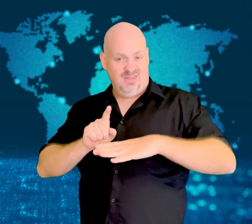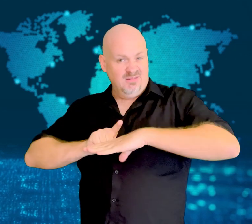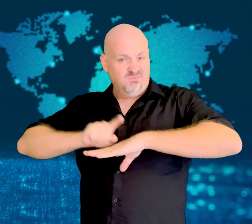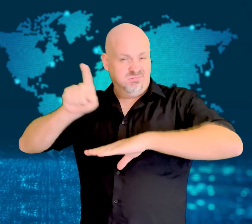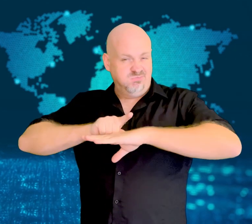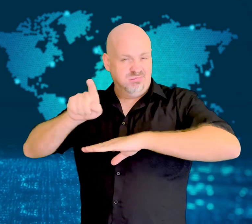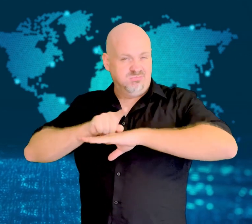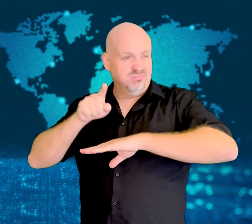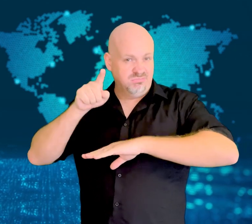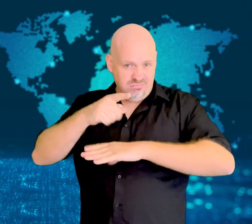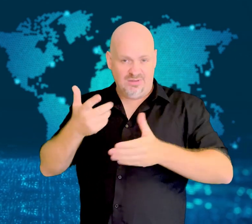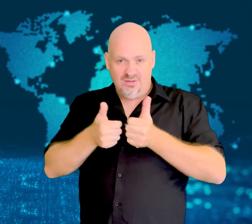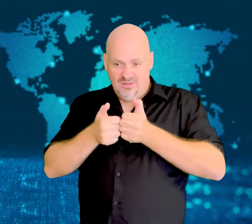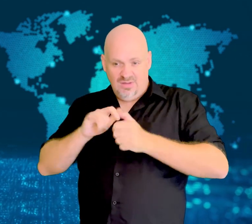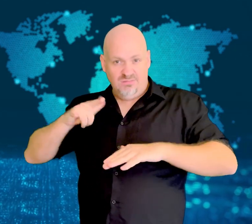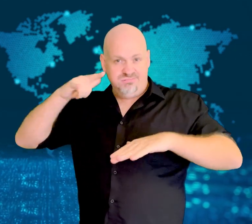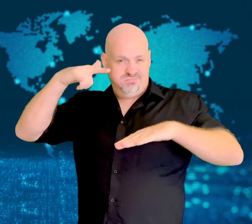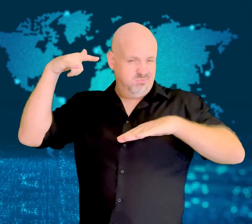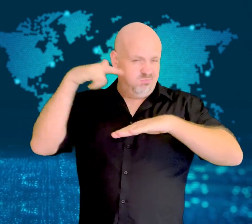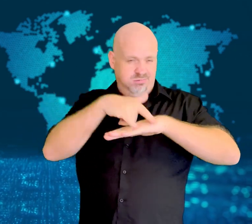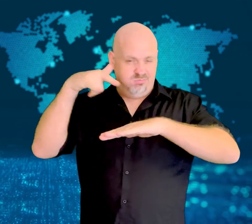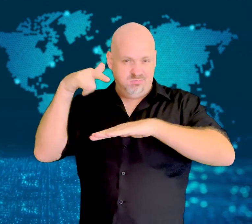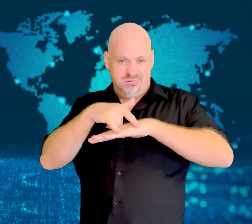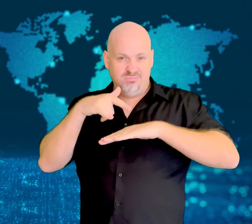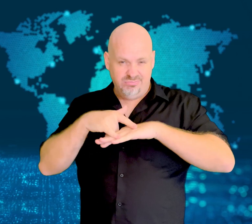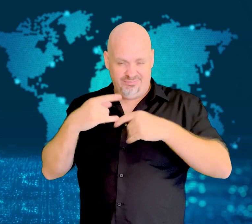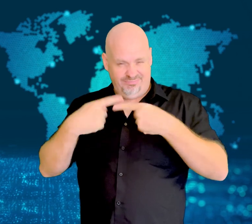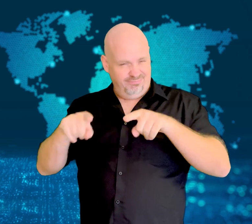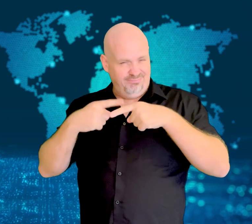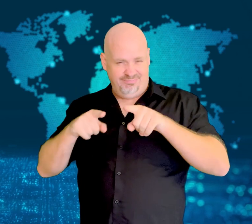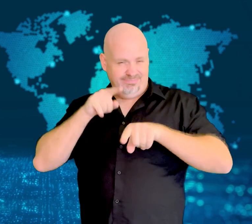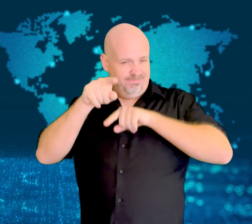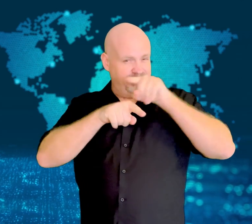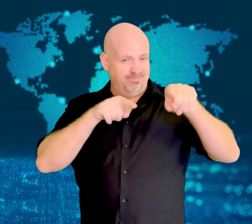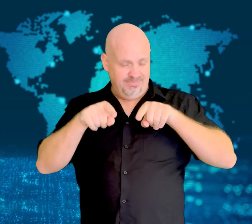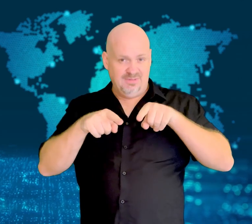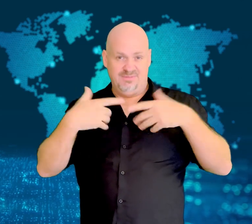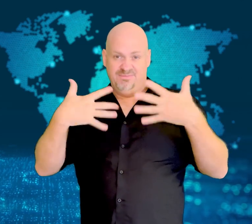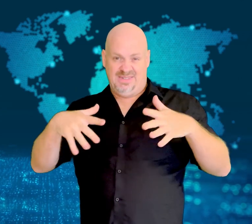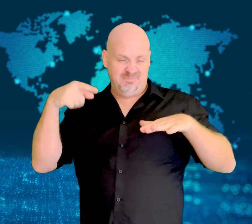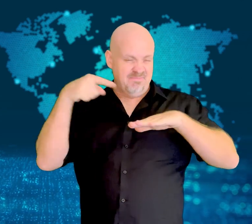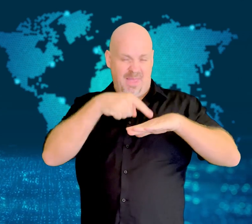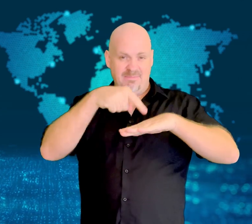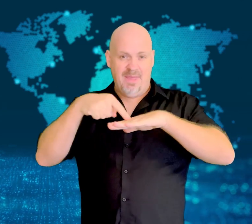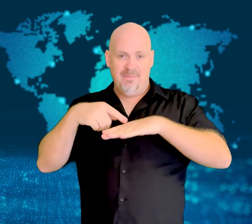Cruise missiles, kamikaze drones, and other attacks have hit